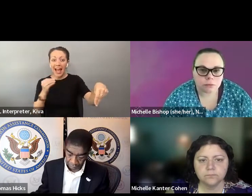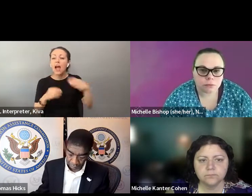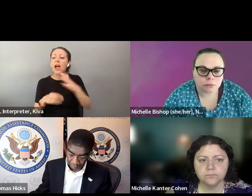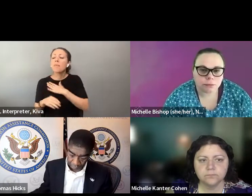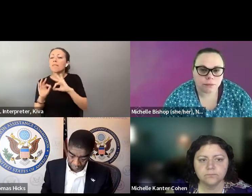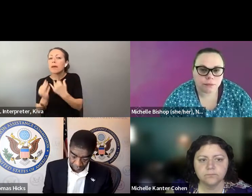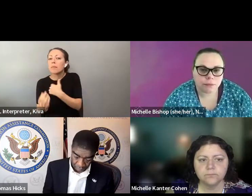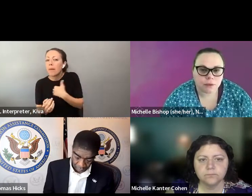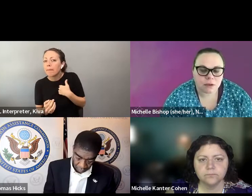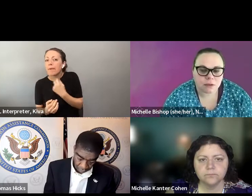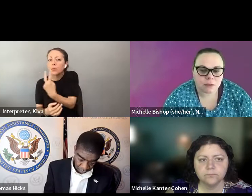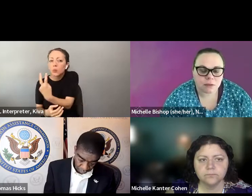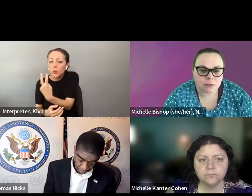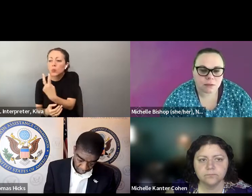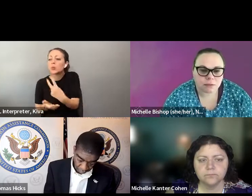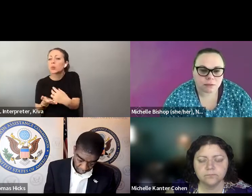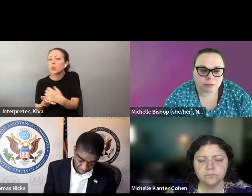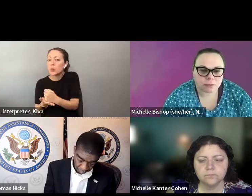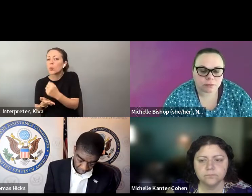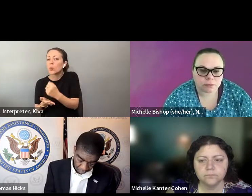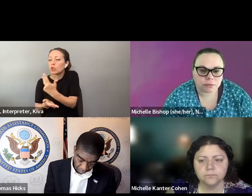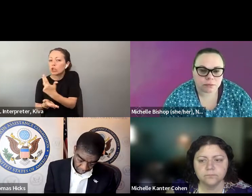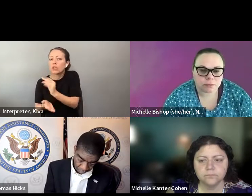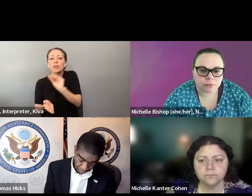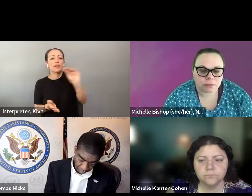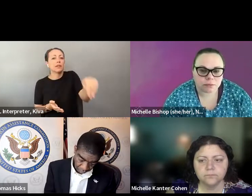immediate family member's and two other people to non-